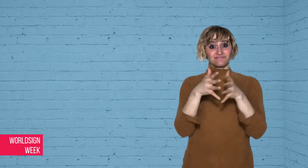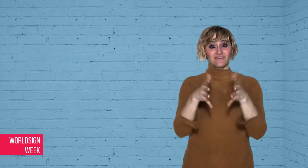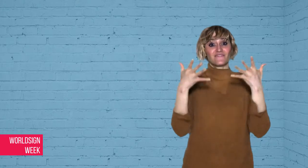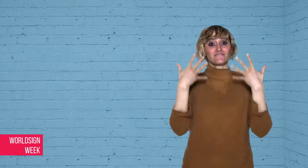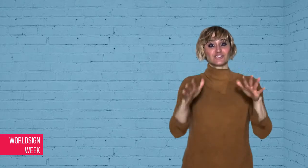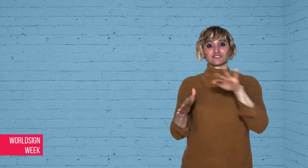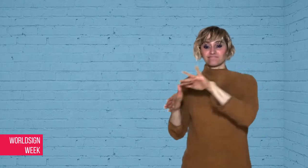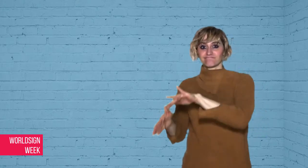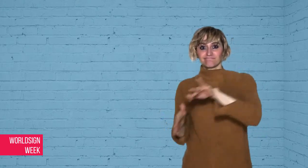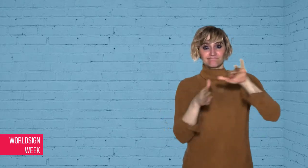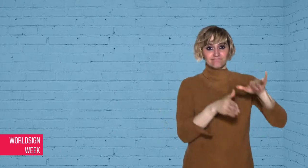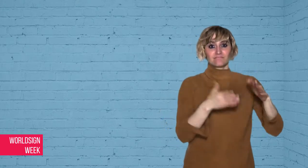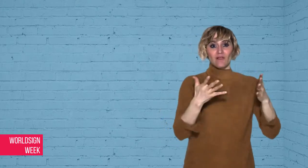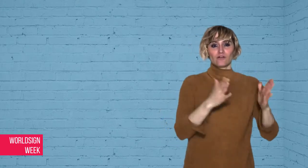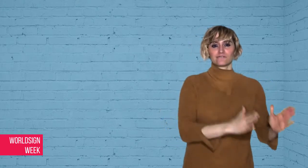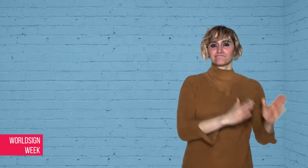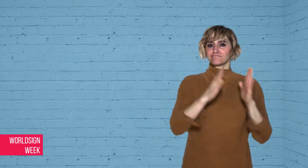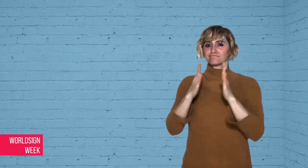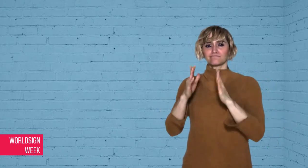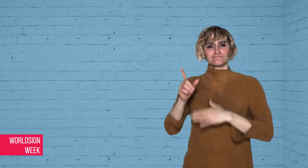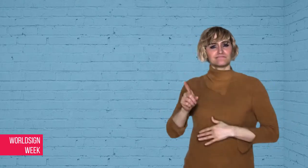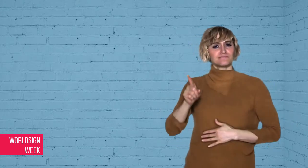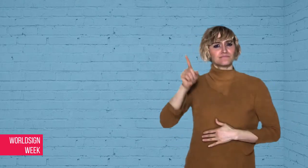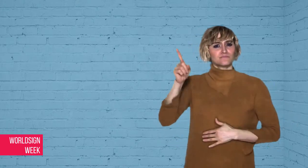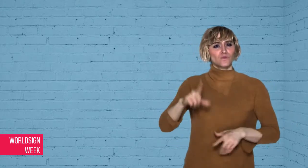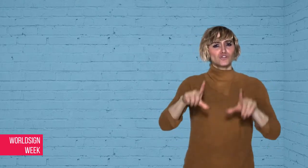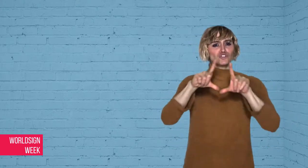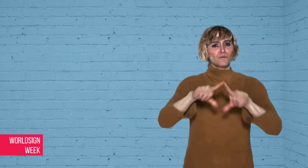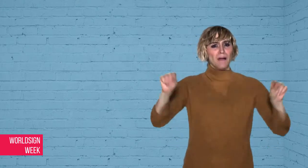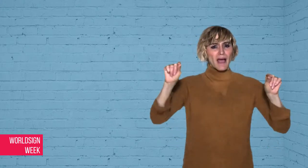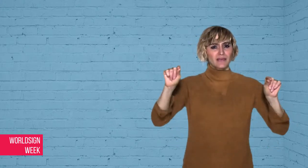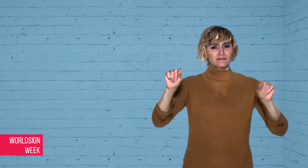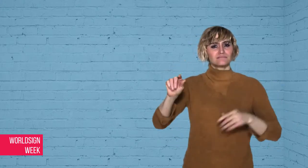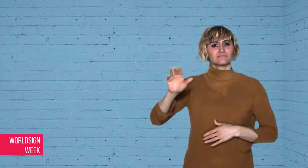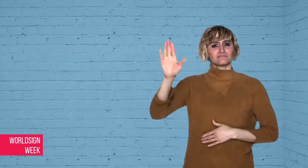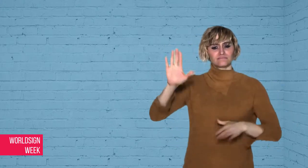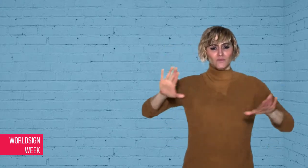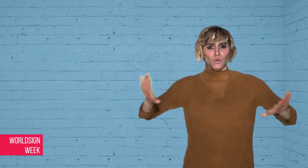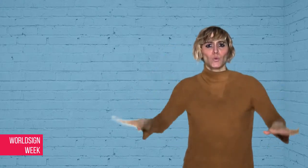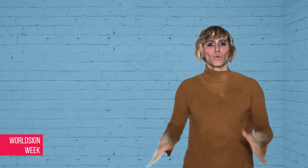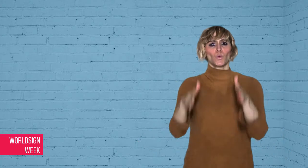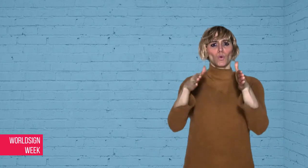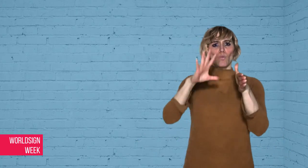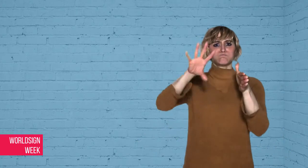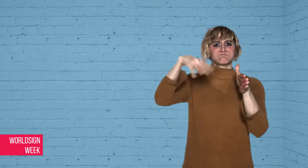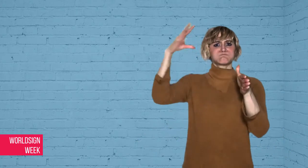Next up, we remember the 2011